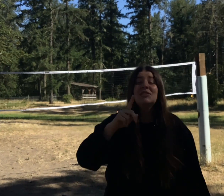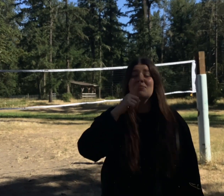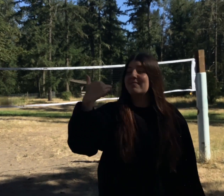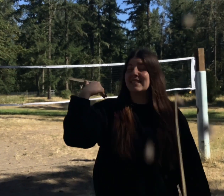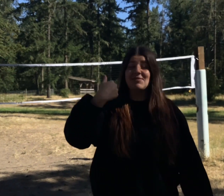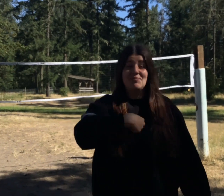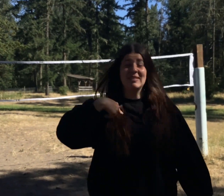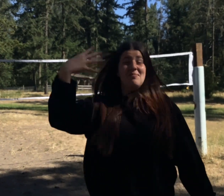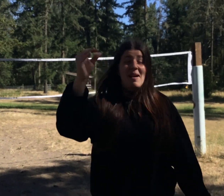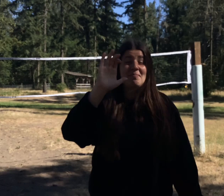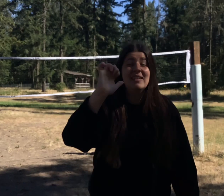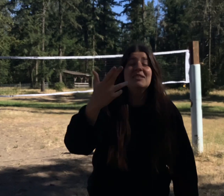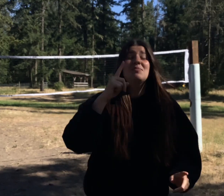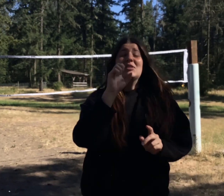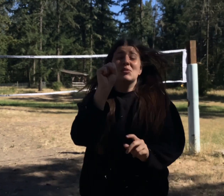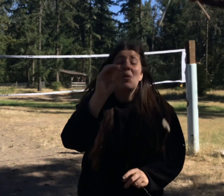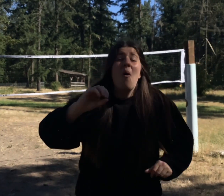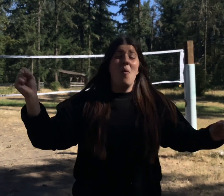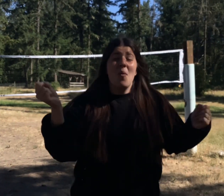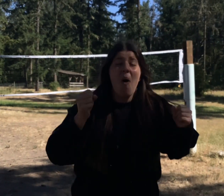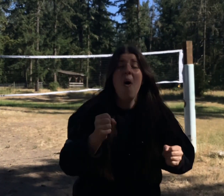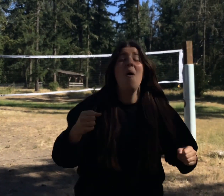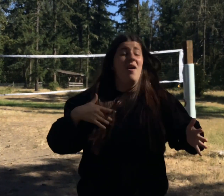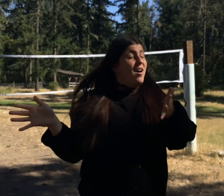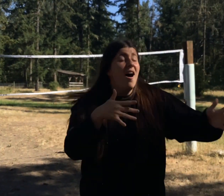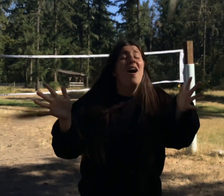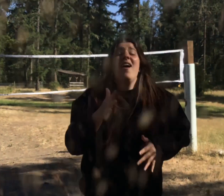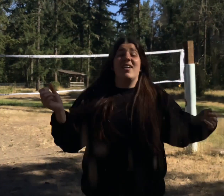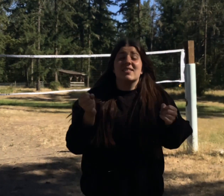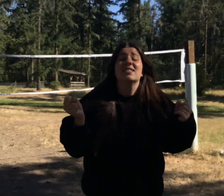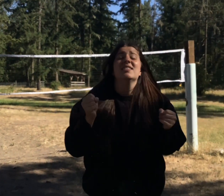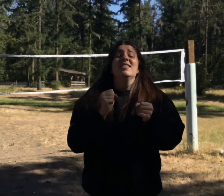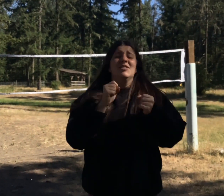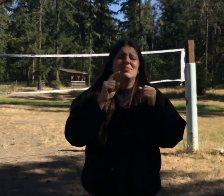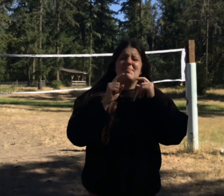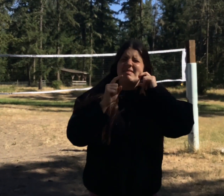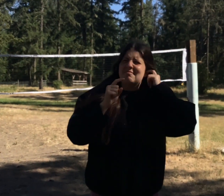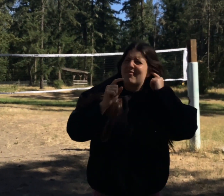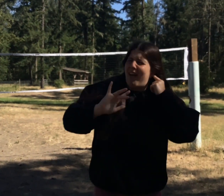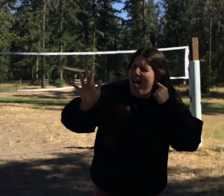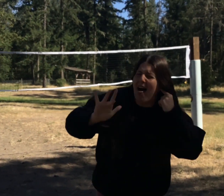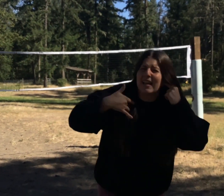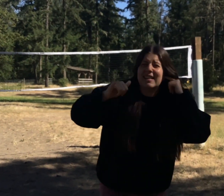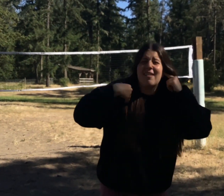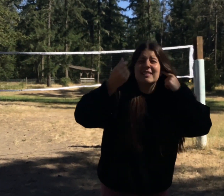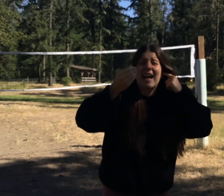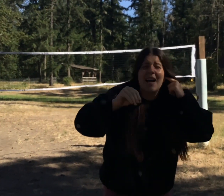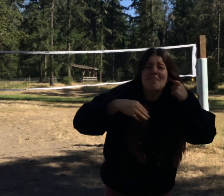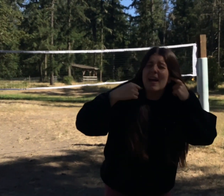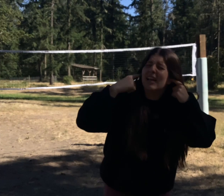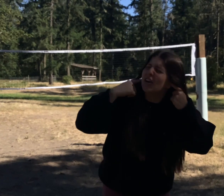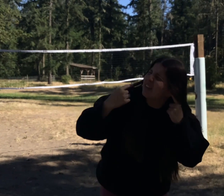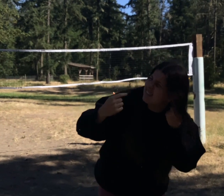When we went to the beach, it was so cold! Ahh, I still have sand in my ear.